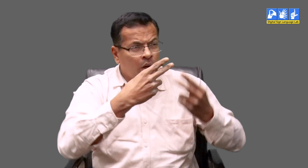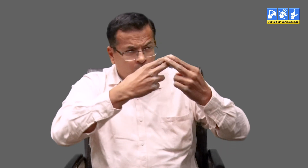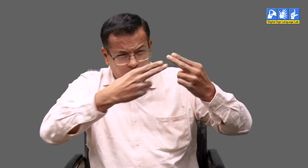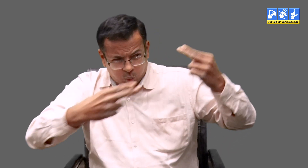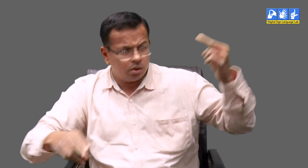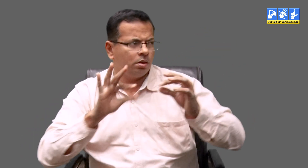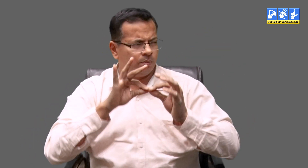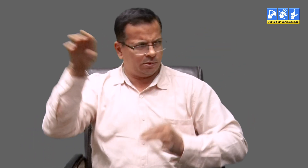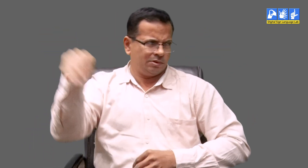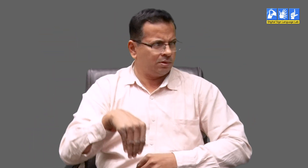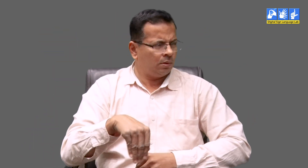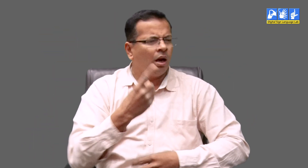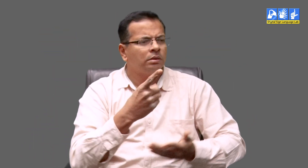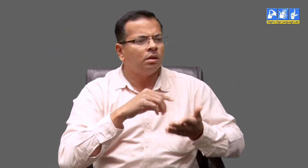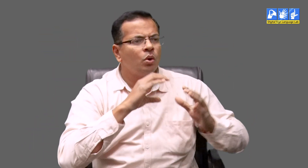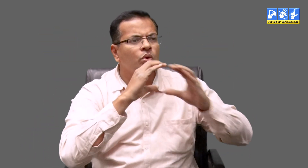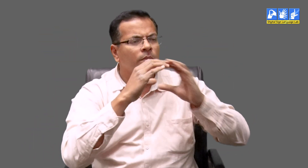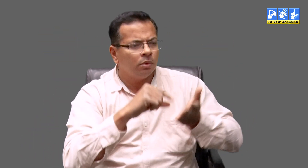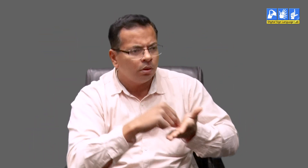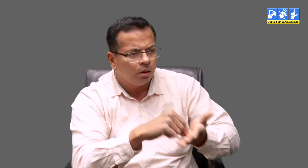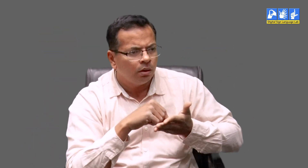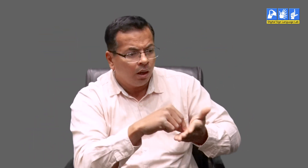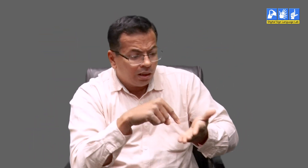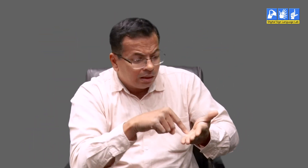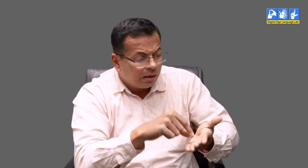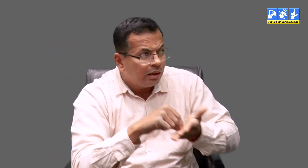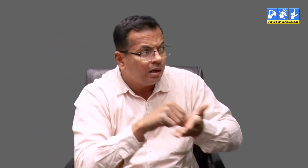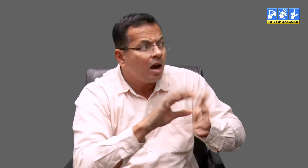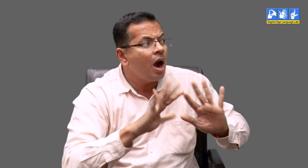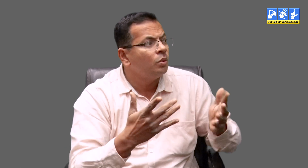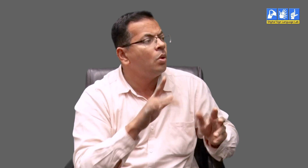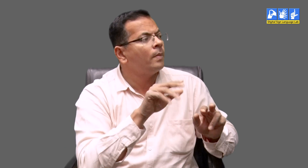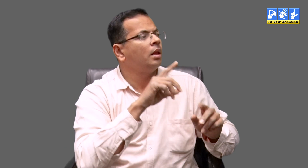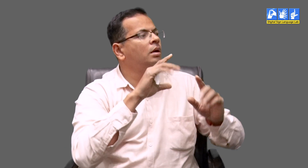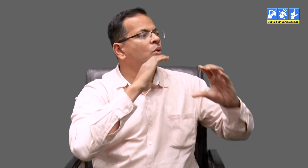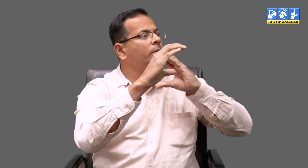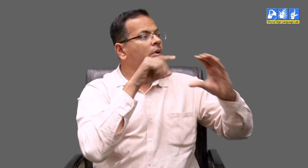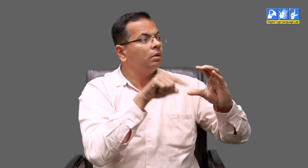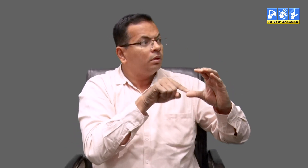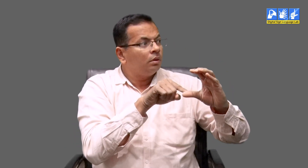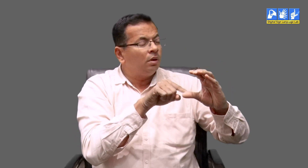If the situation is challenging then definitely an interpreter should be called. However how can deaf overcome day to day communication challenges?